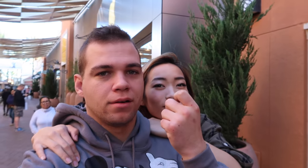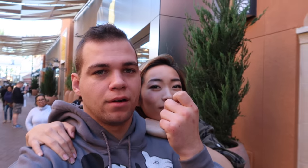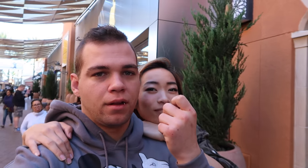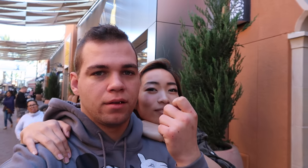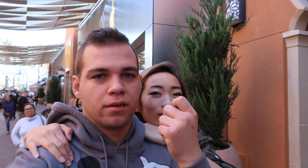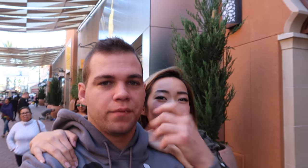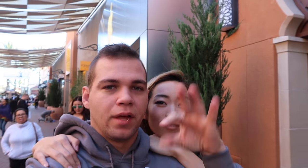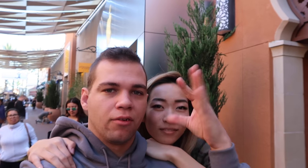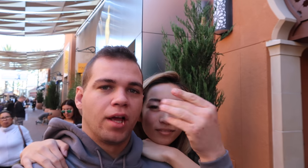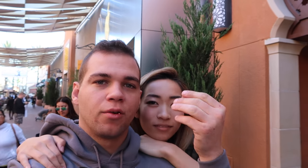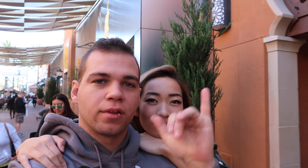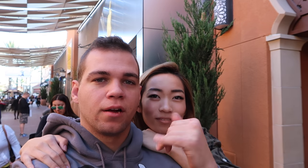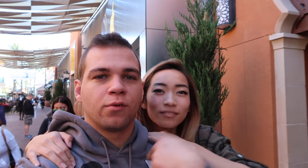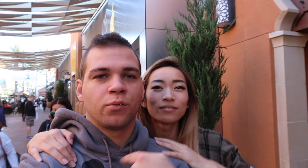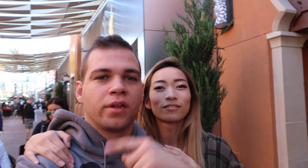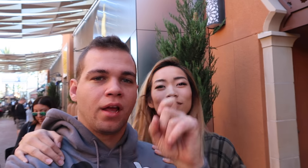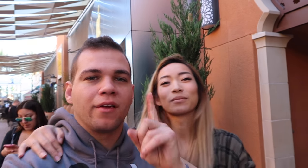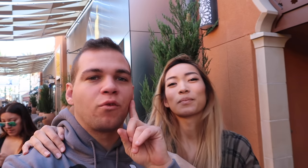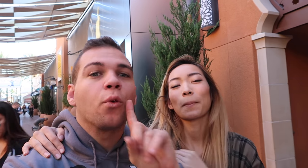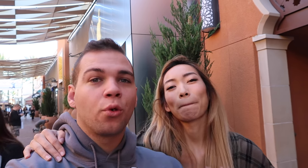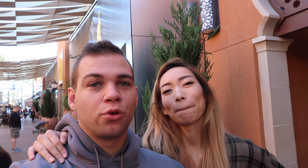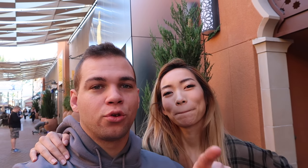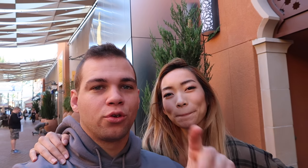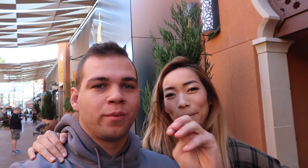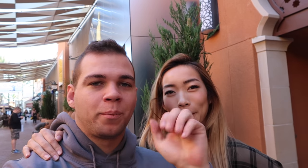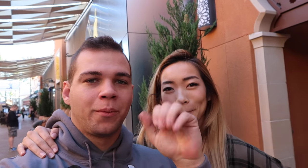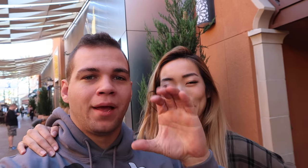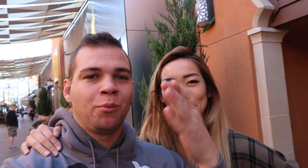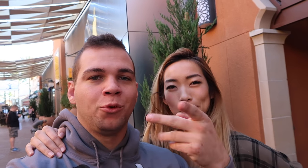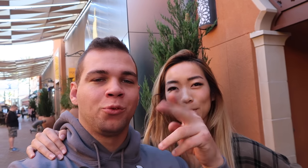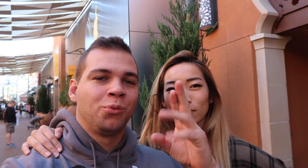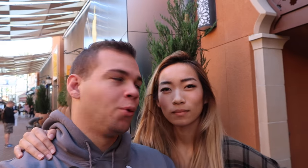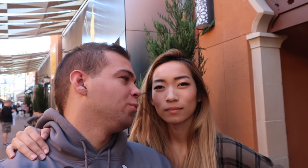So we just found out that we have to order the MacBook Pro